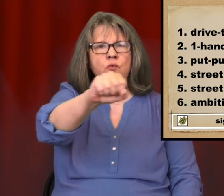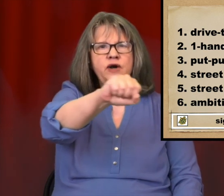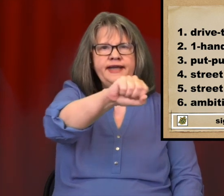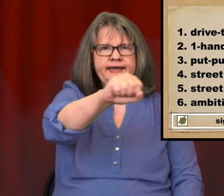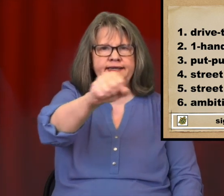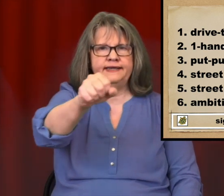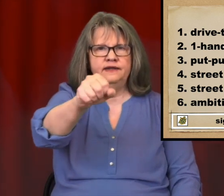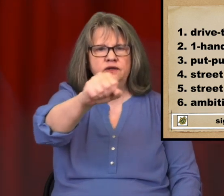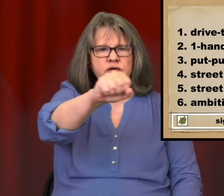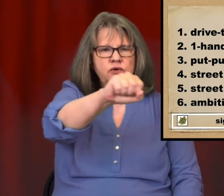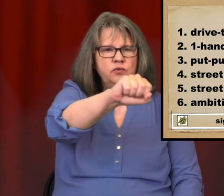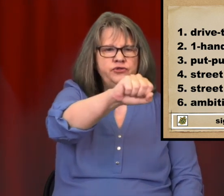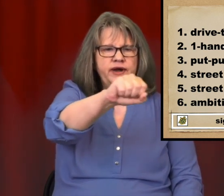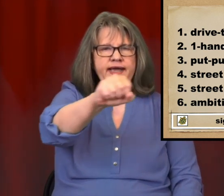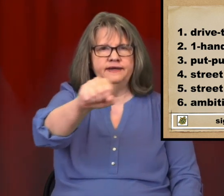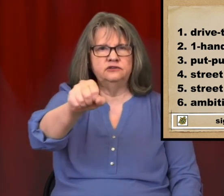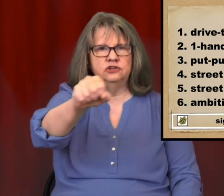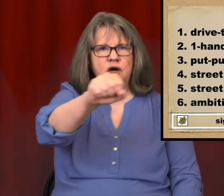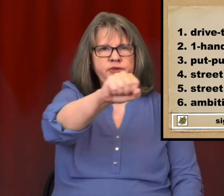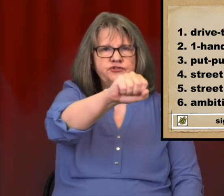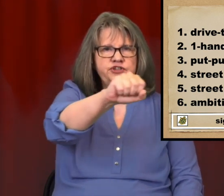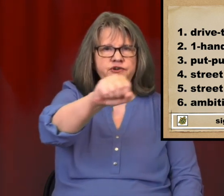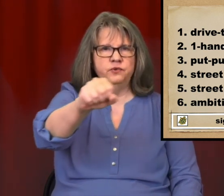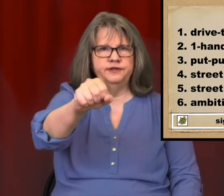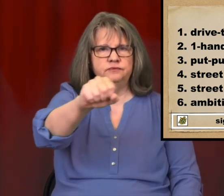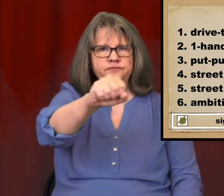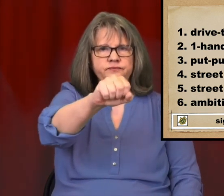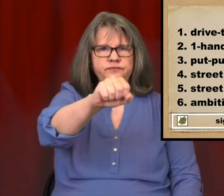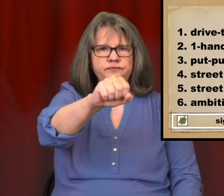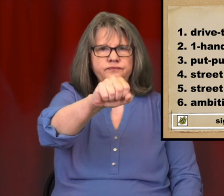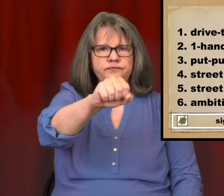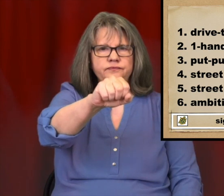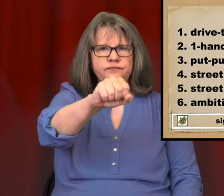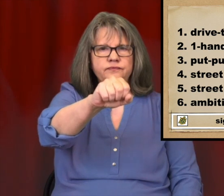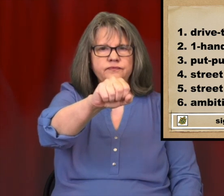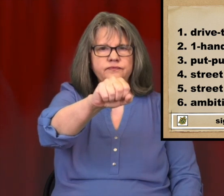one-handed with your hand on top of the steering wheel.